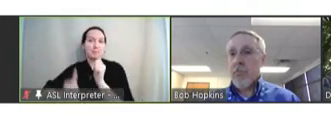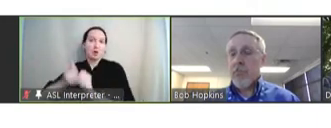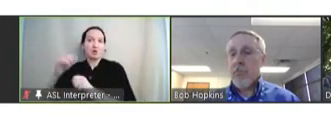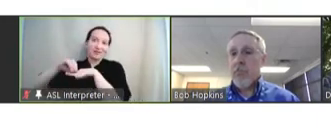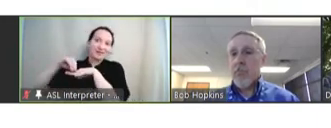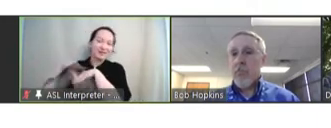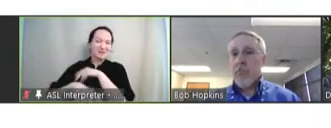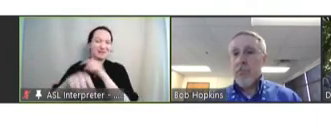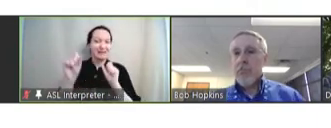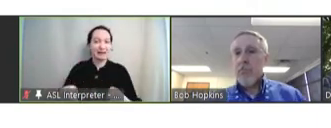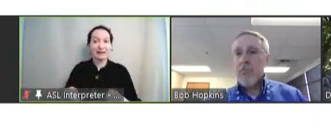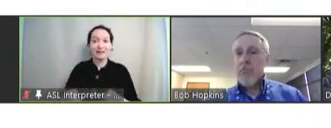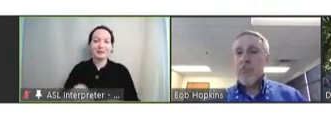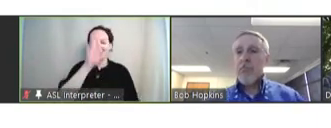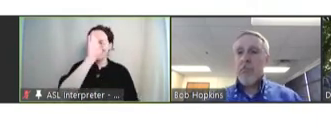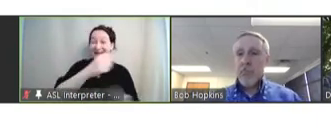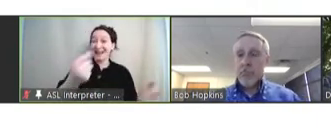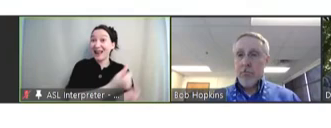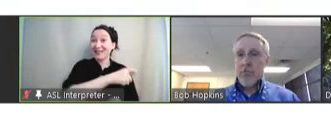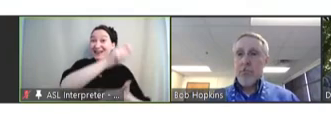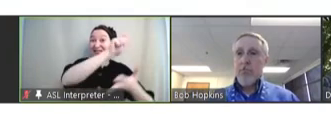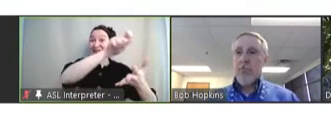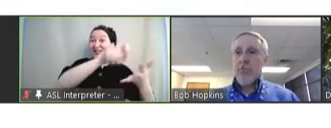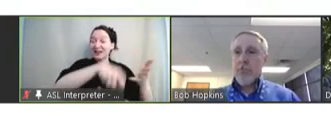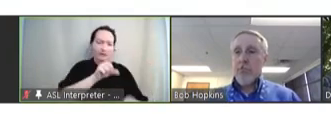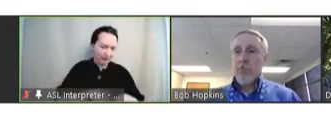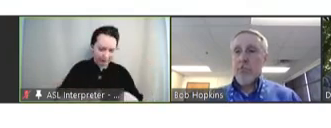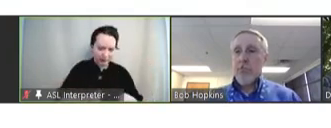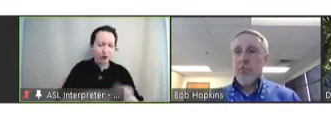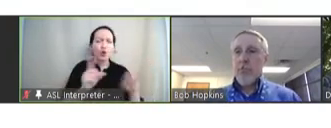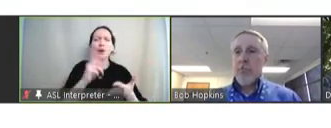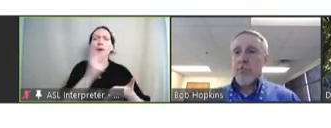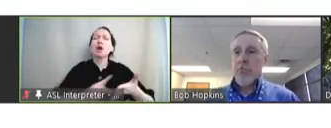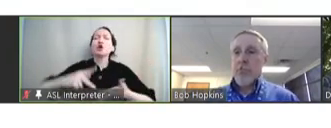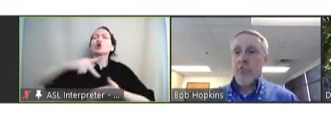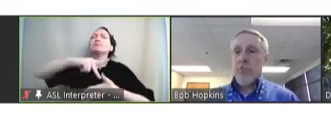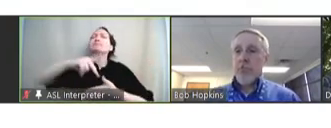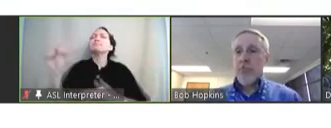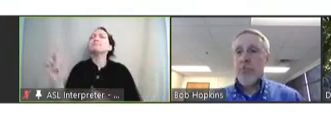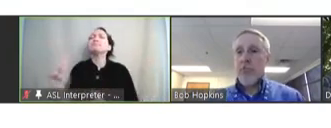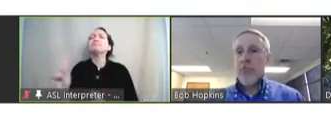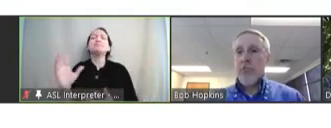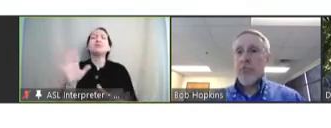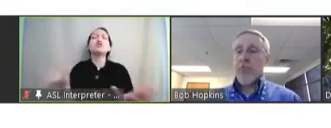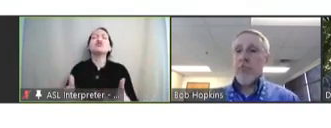We can't do everything. And so, where would you -- just to challenge us a little bit,